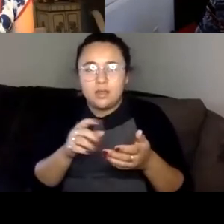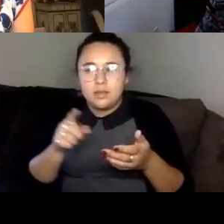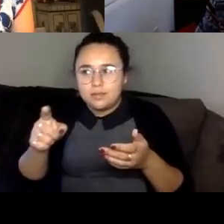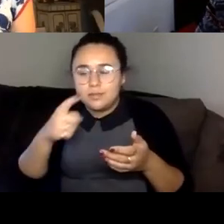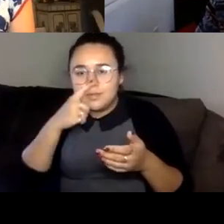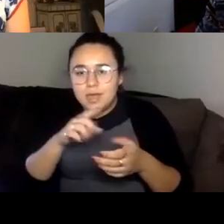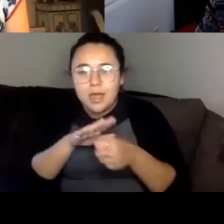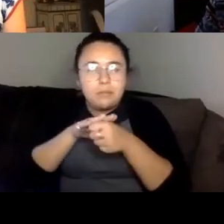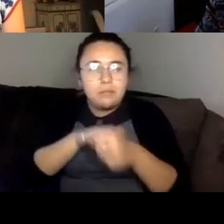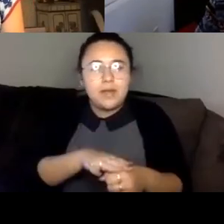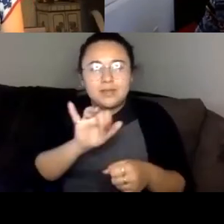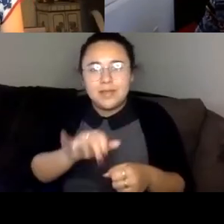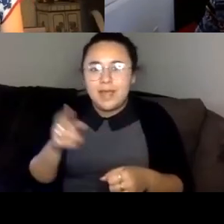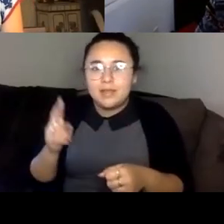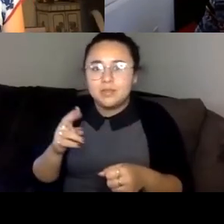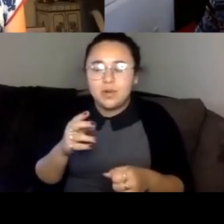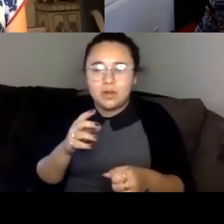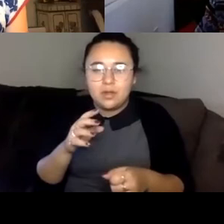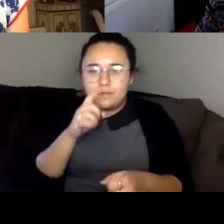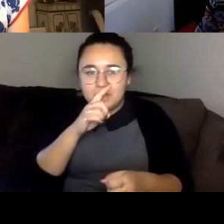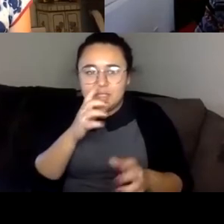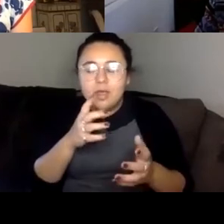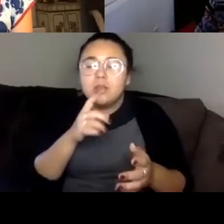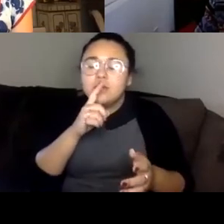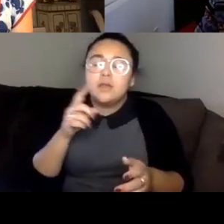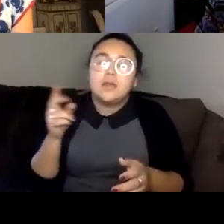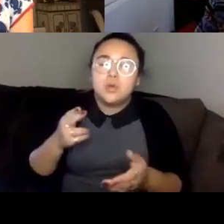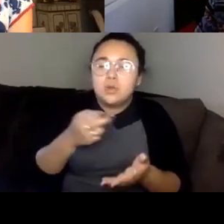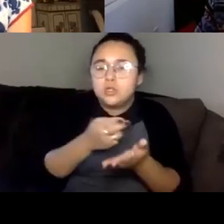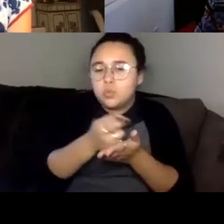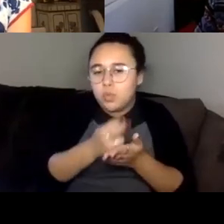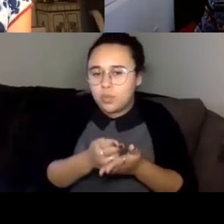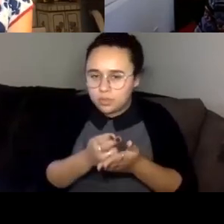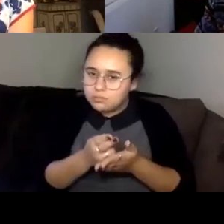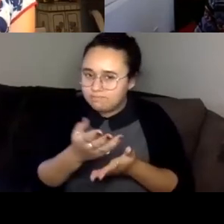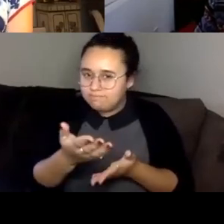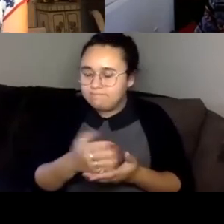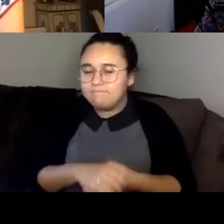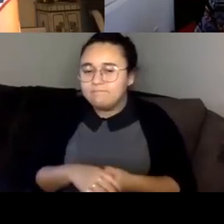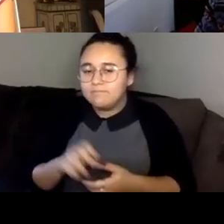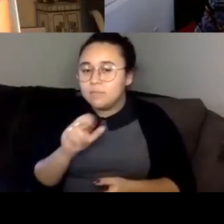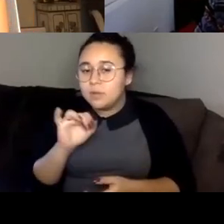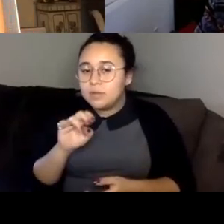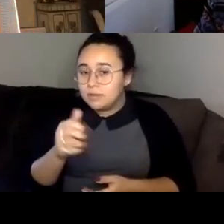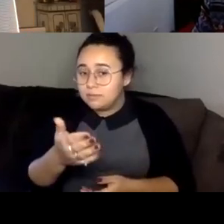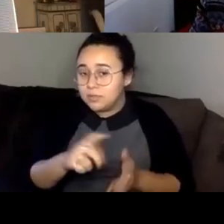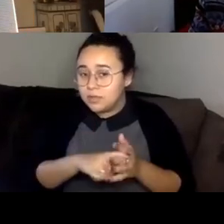Do you want to start this offseason. Sure. Um, yeah,